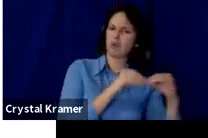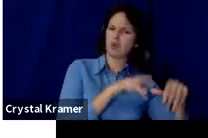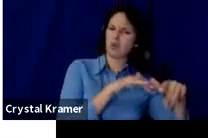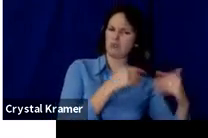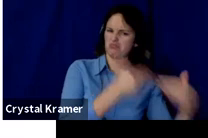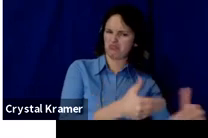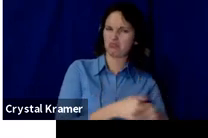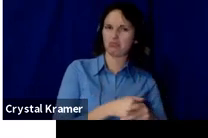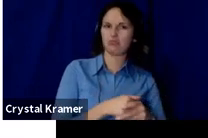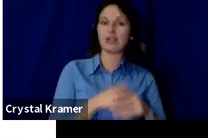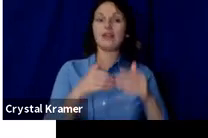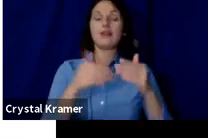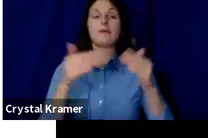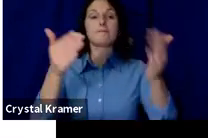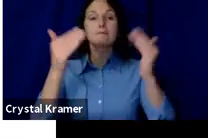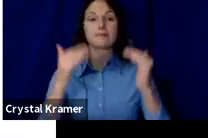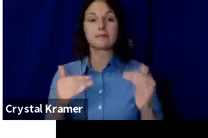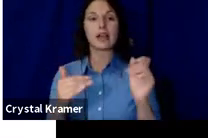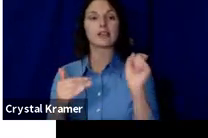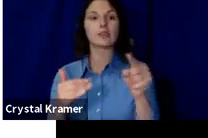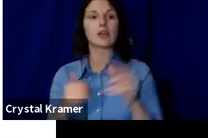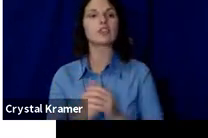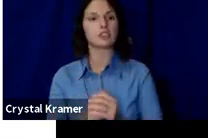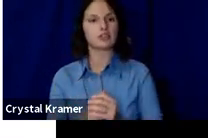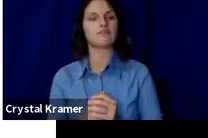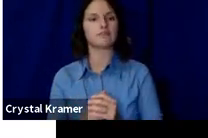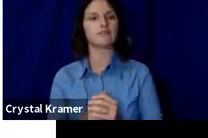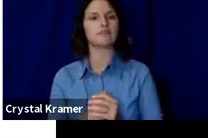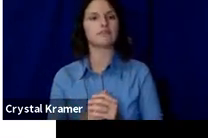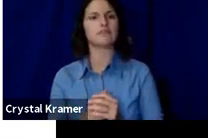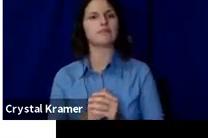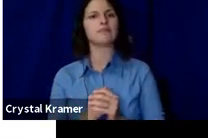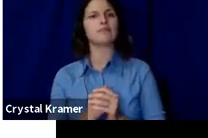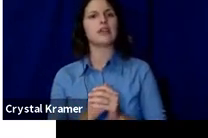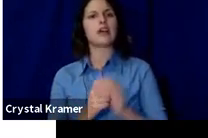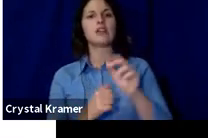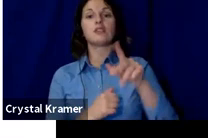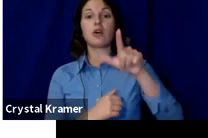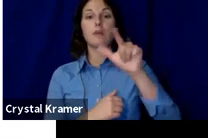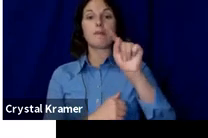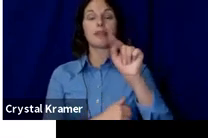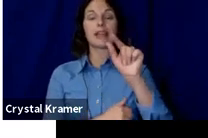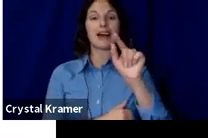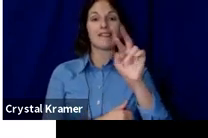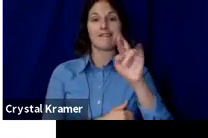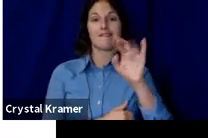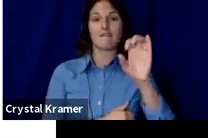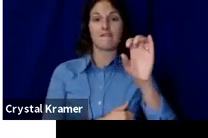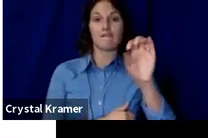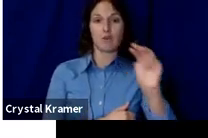The next question is, how has Fundraising by Fractured Atlas been received?